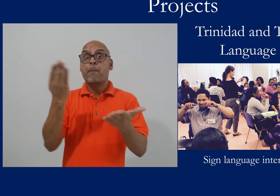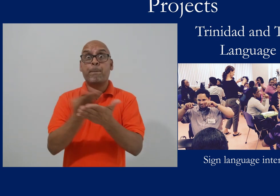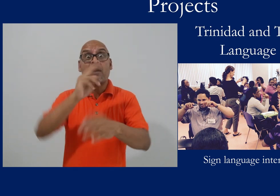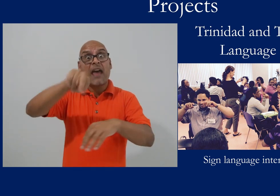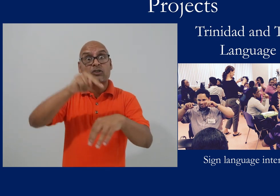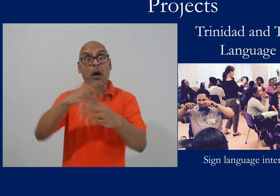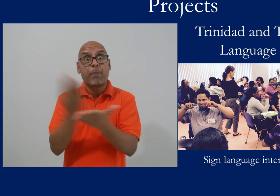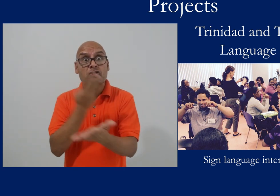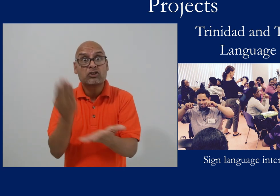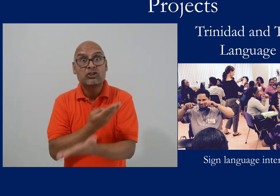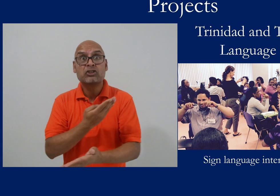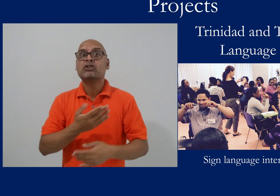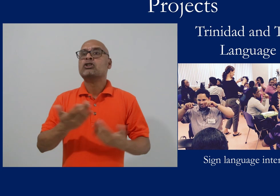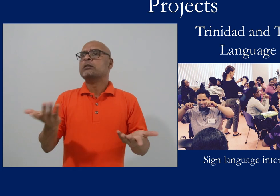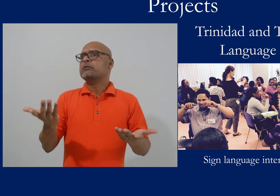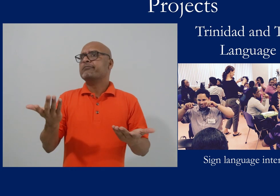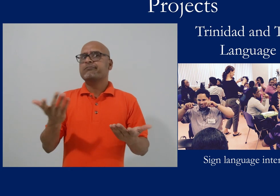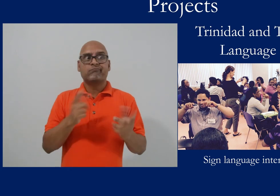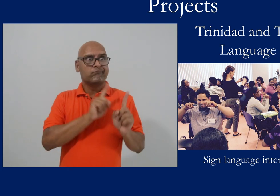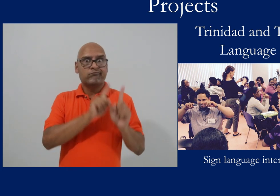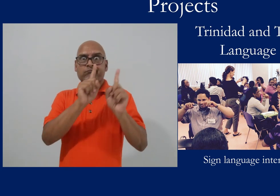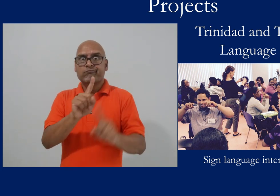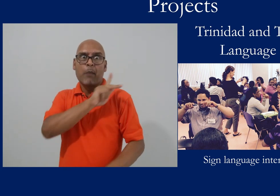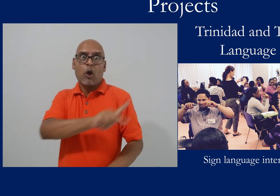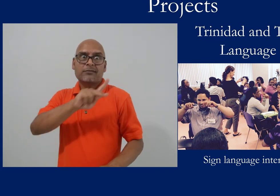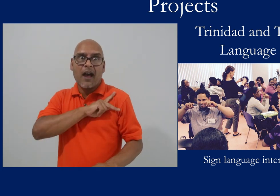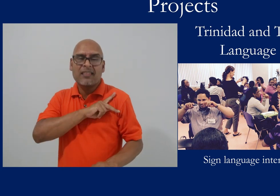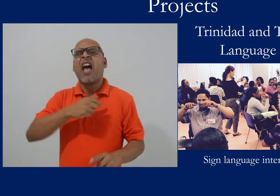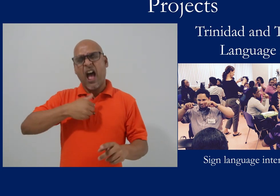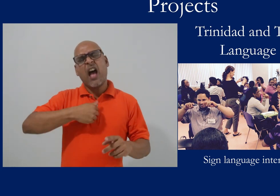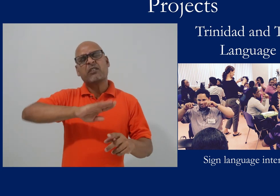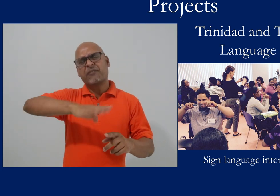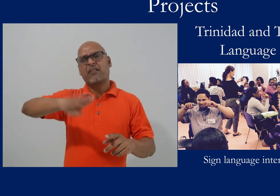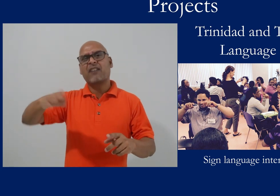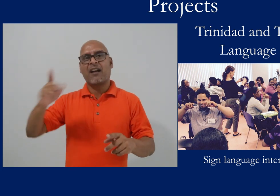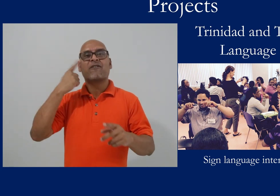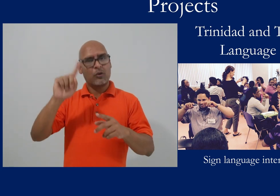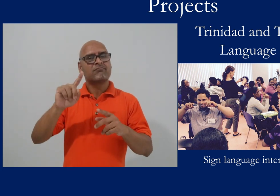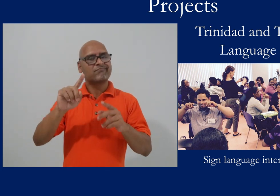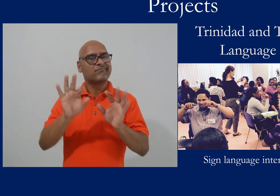events, interpreting the national budget or even interpreting in private settings.